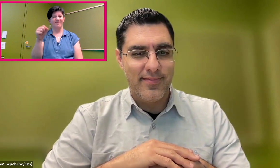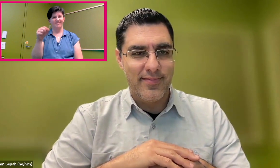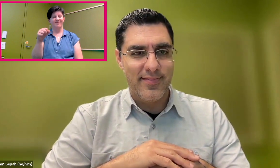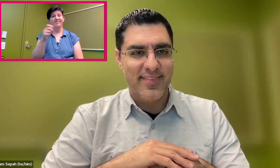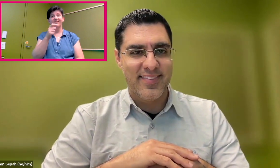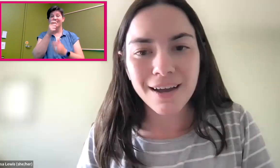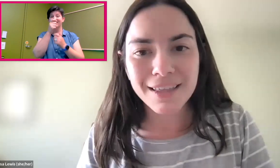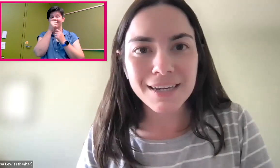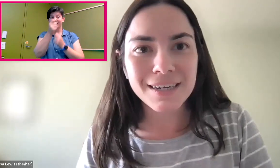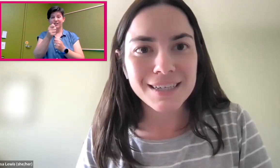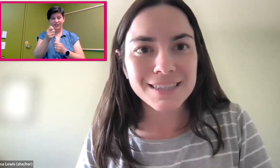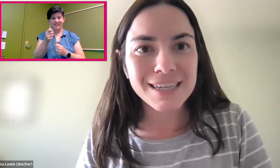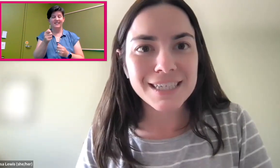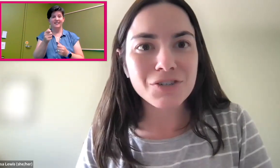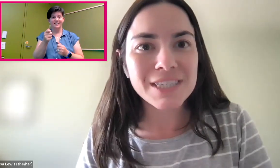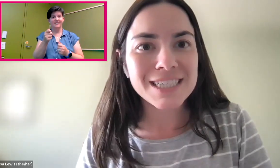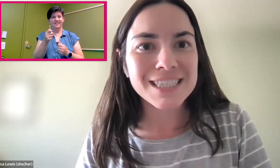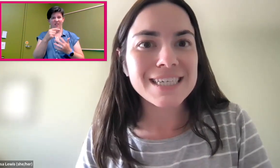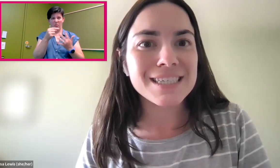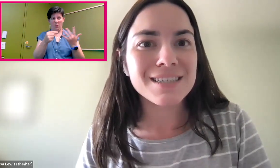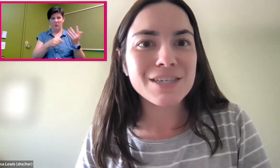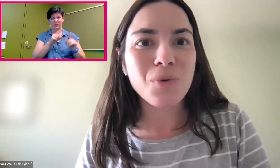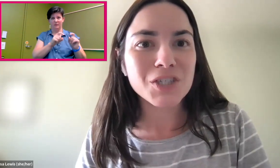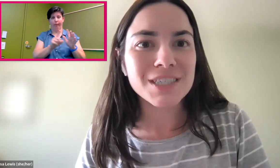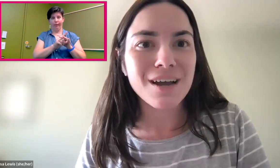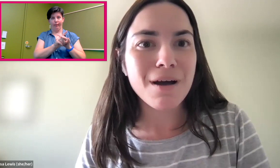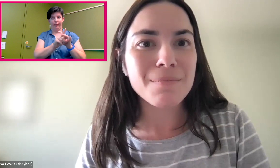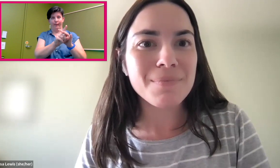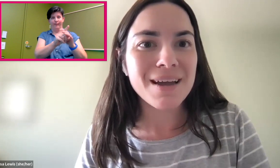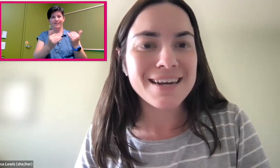Yeah. I think it's interesting to see these questions come up,